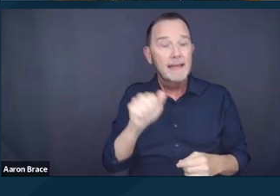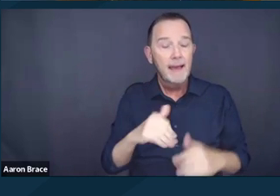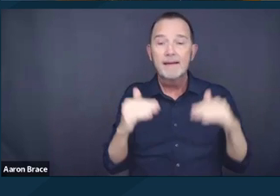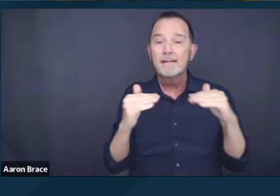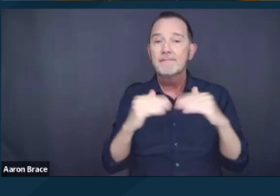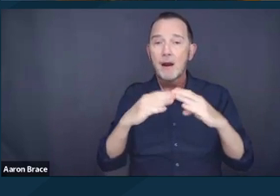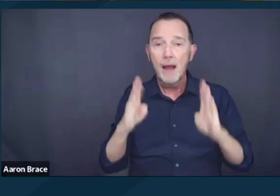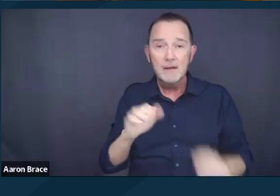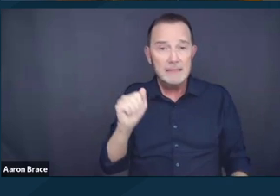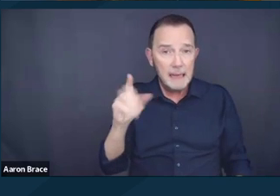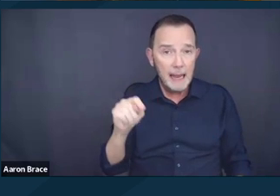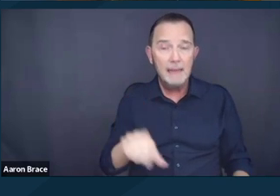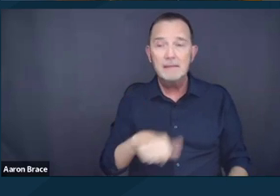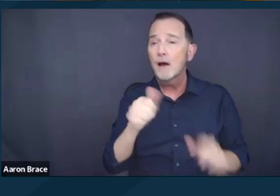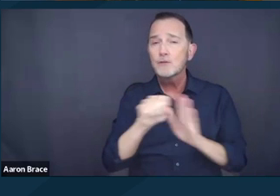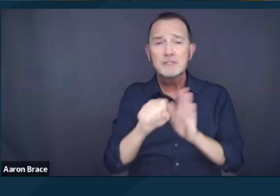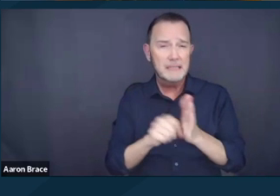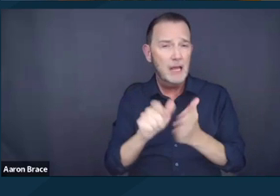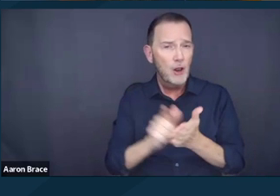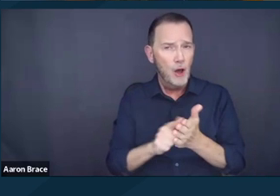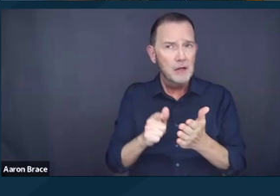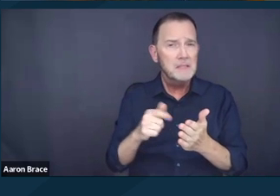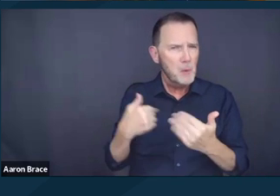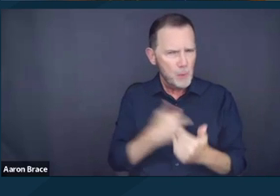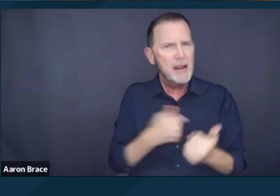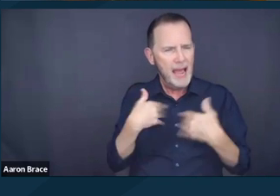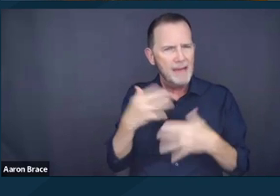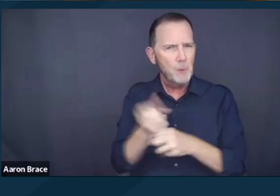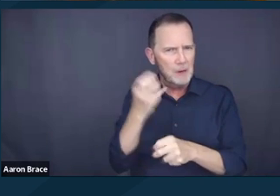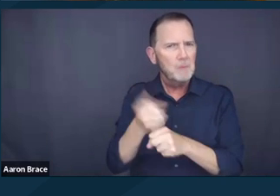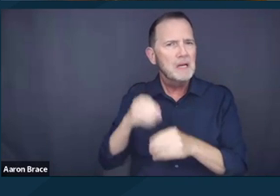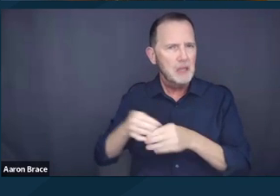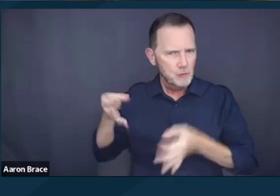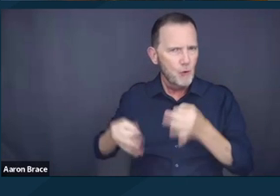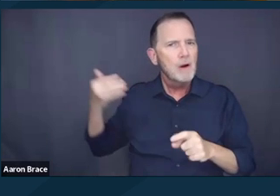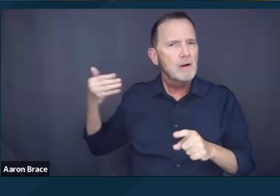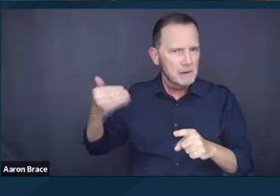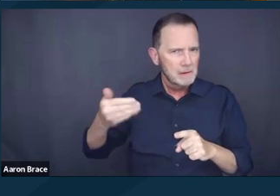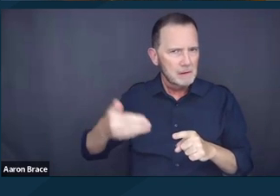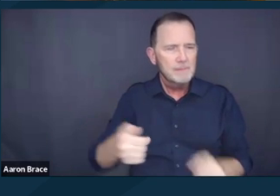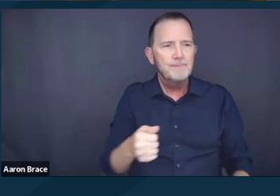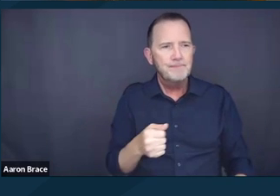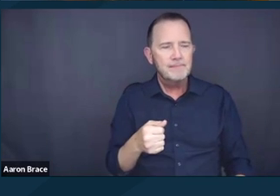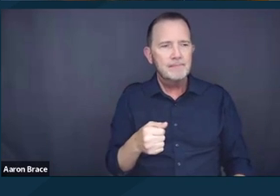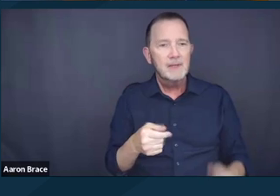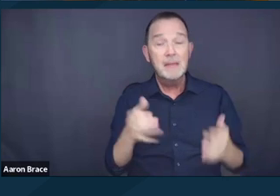and other perhaps state corollaries. And when I'm critiquing the role of courts and the legal system in this slide more broadly,